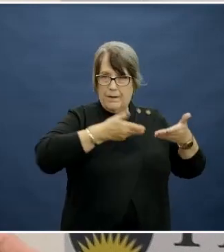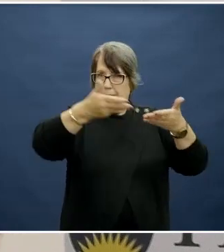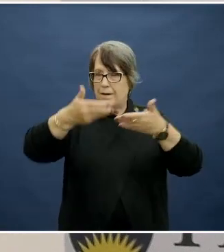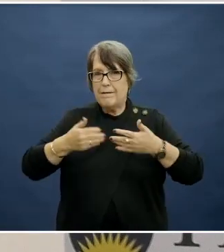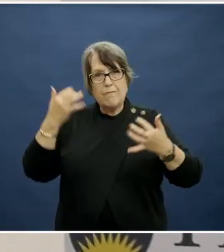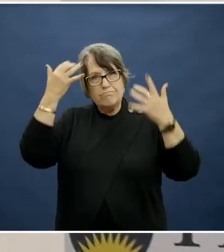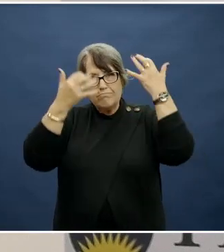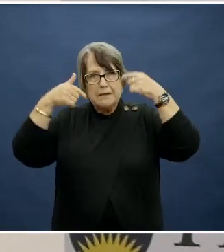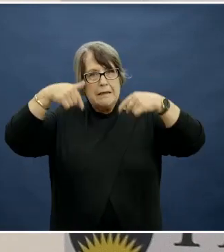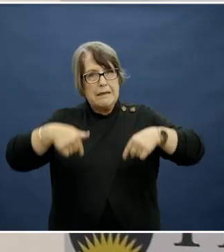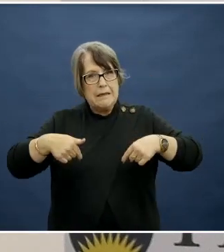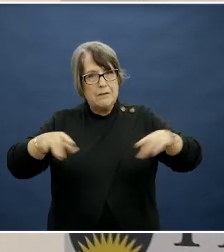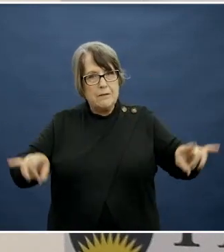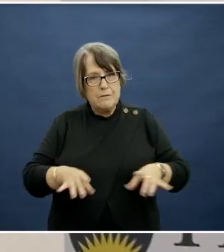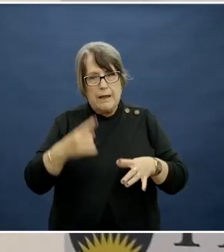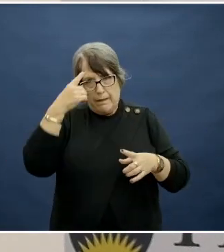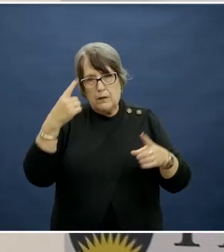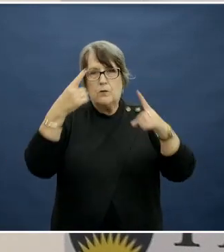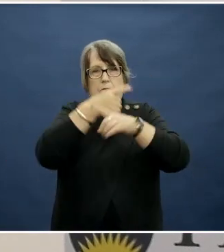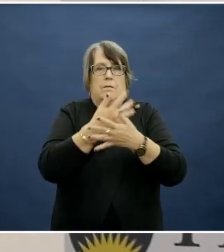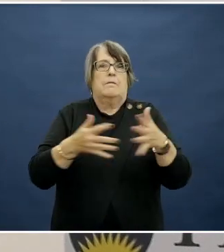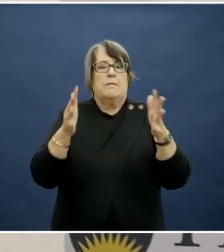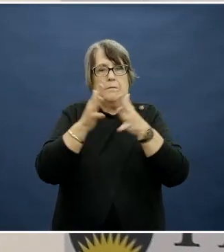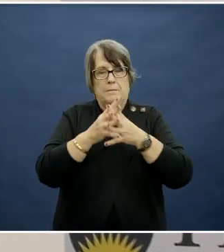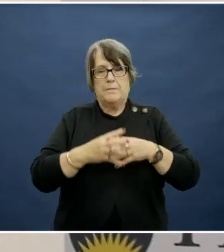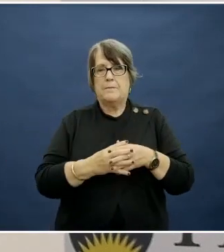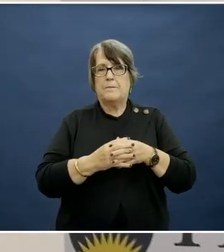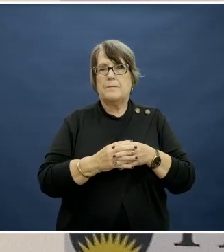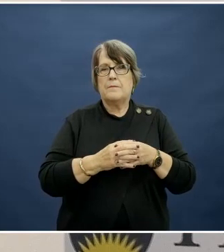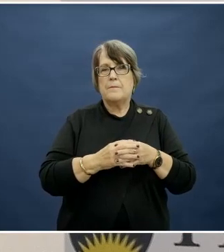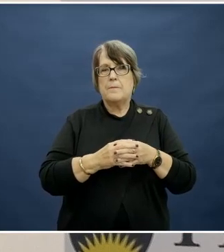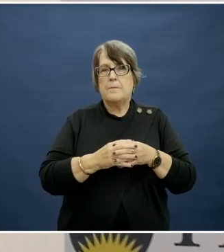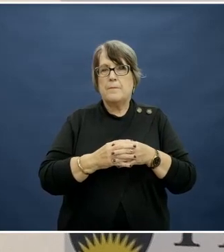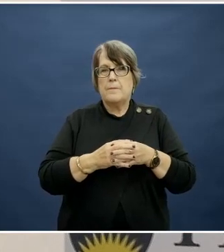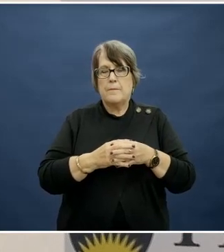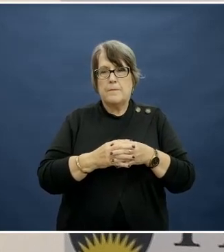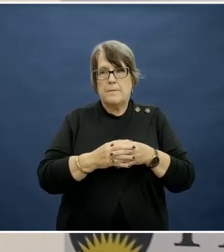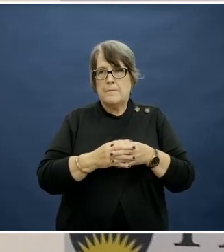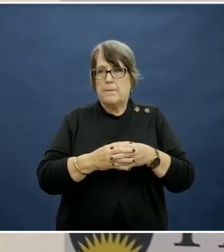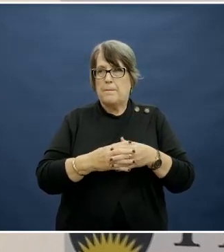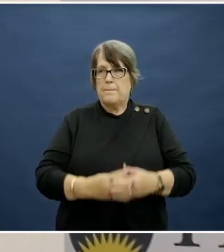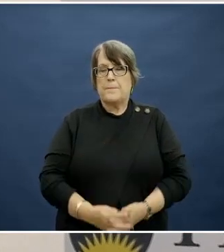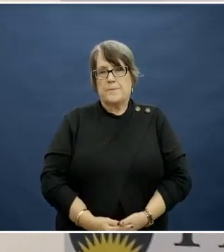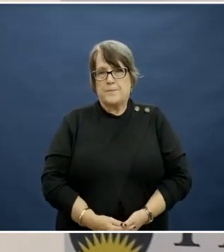here in Australia?